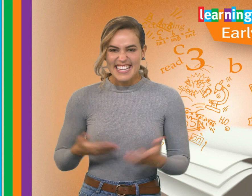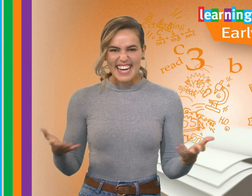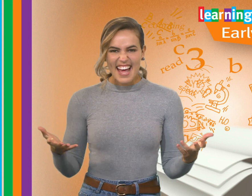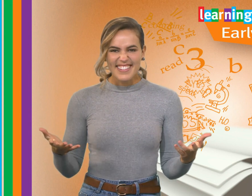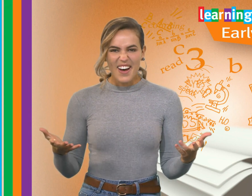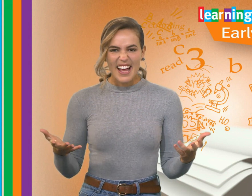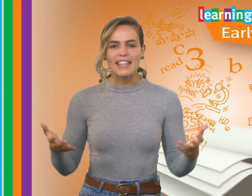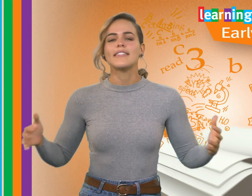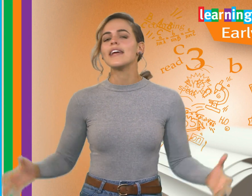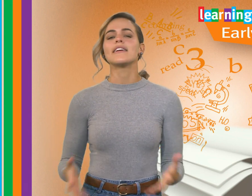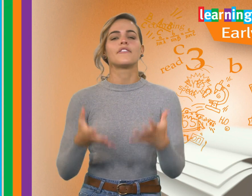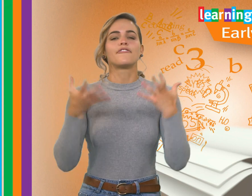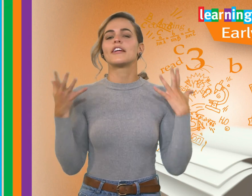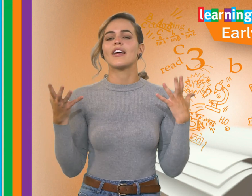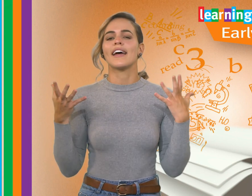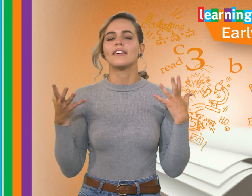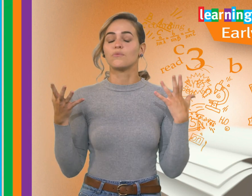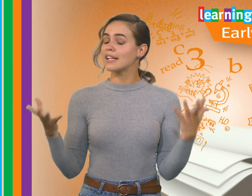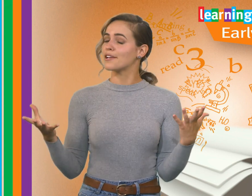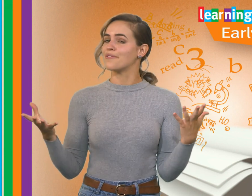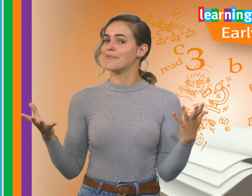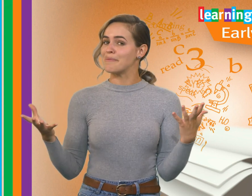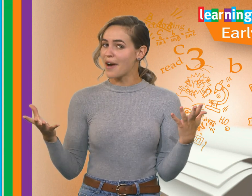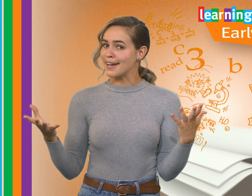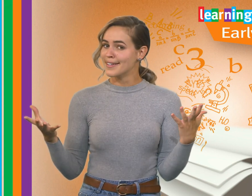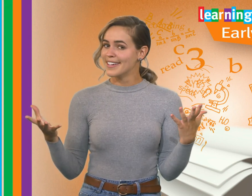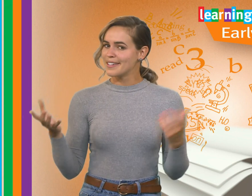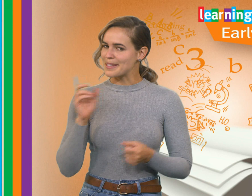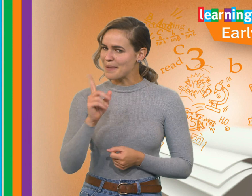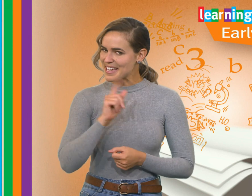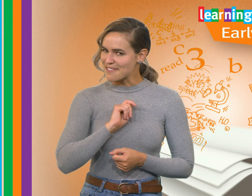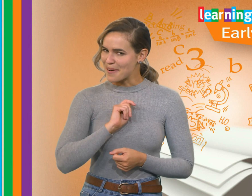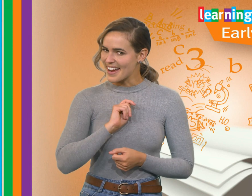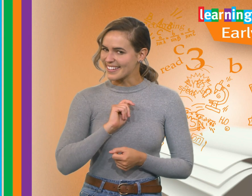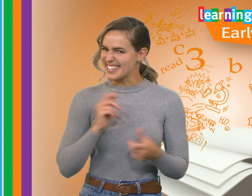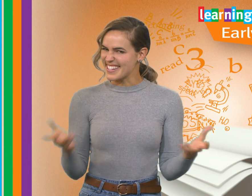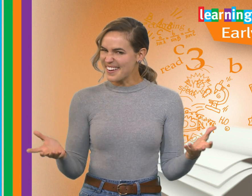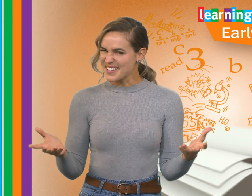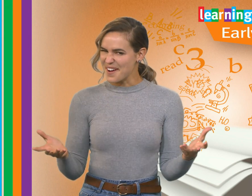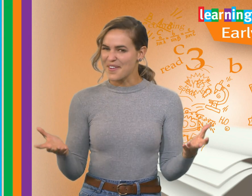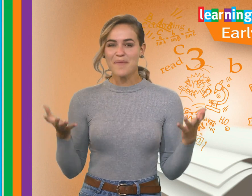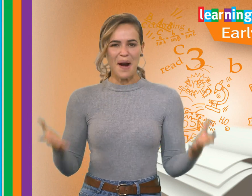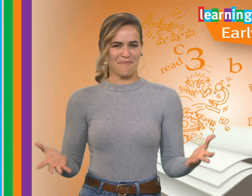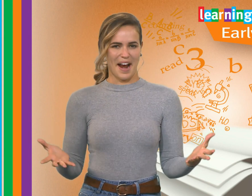Getting outside and taking in the fresh air is really good for my brain. Speaking of brain, it’s now time for a brain break.